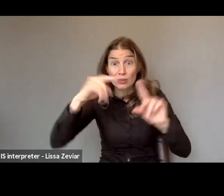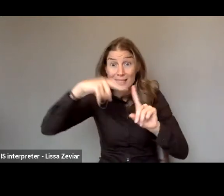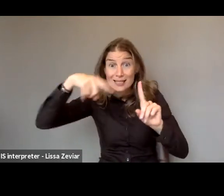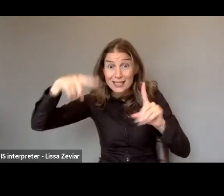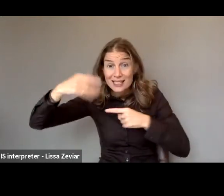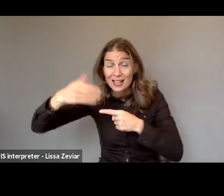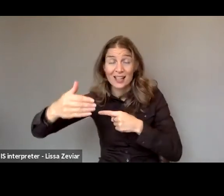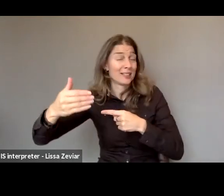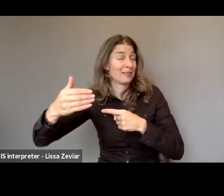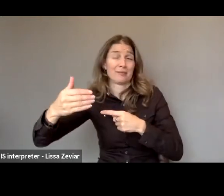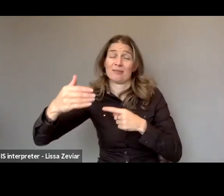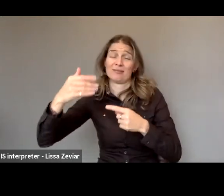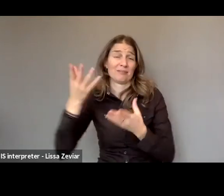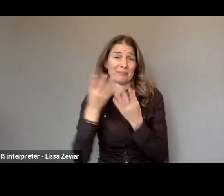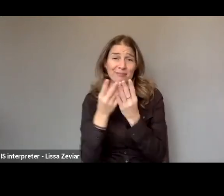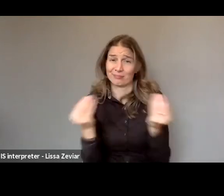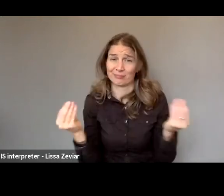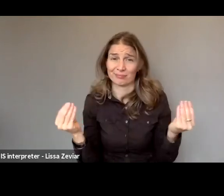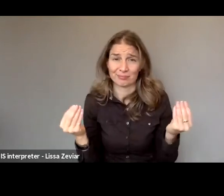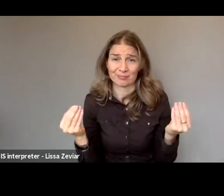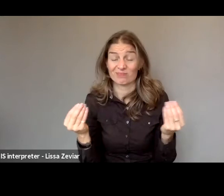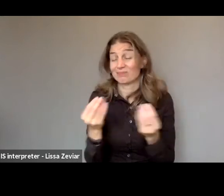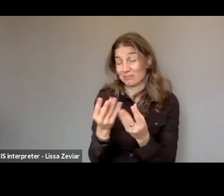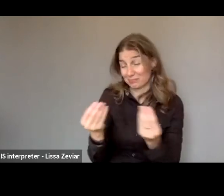faced by women and girls with disabilities.